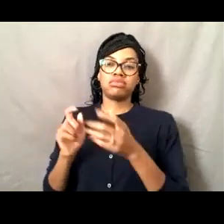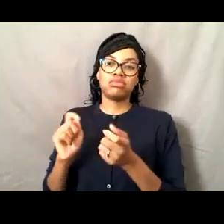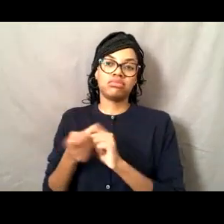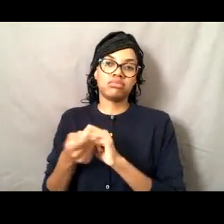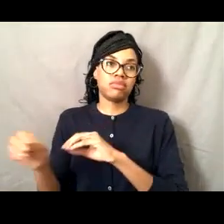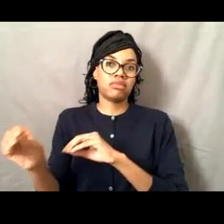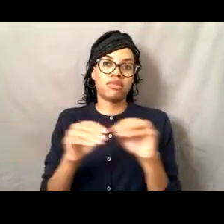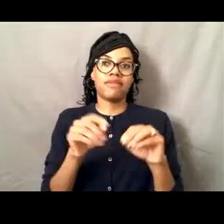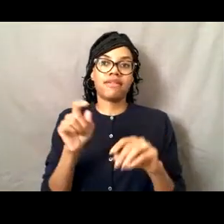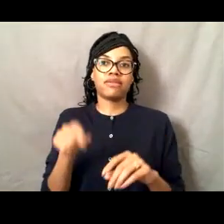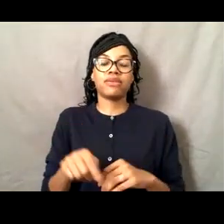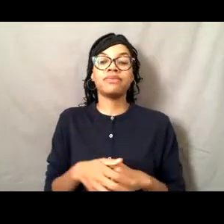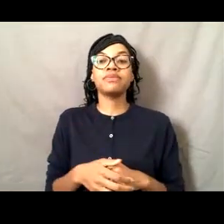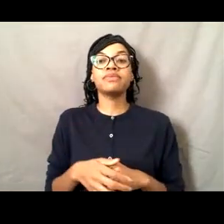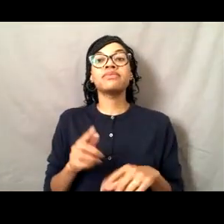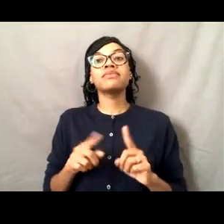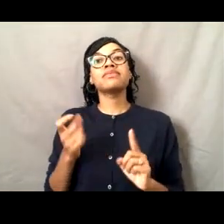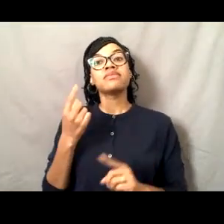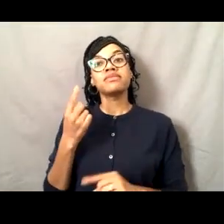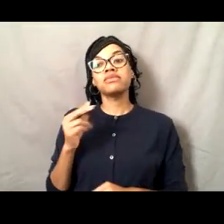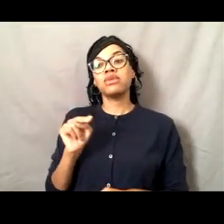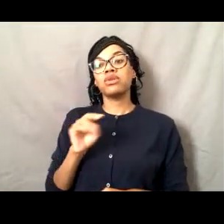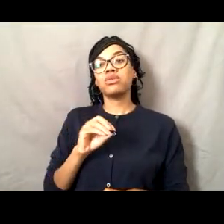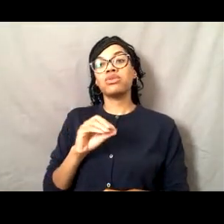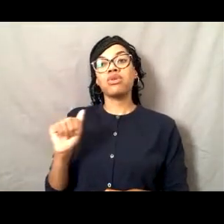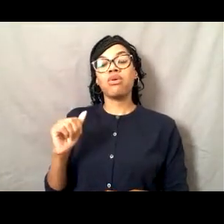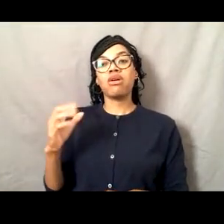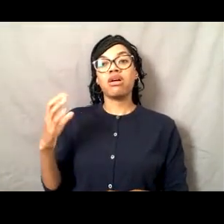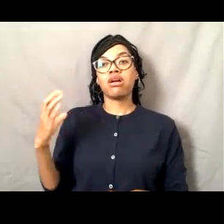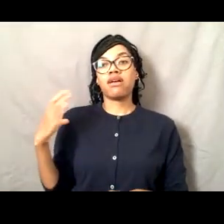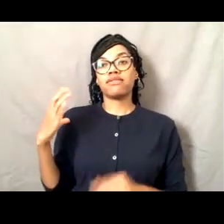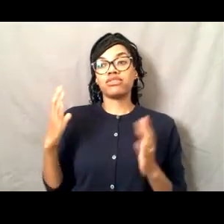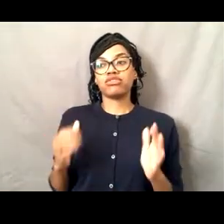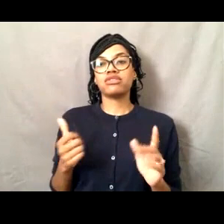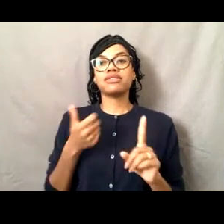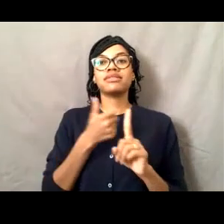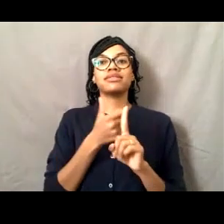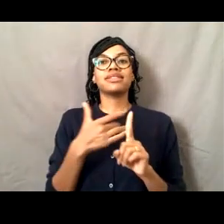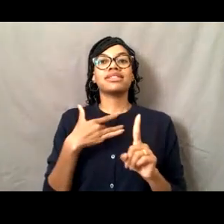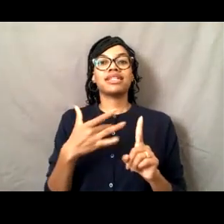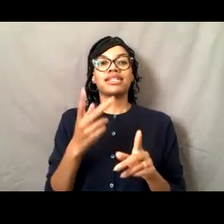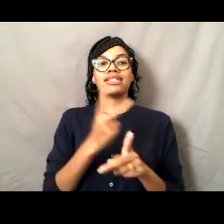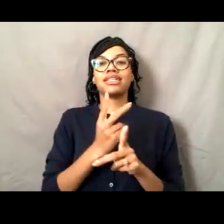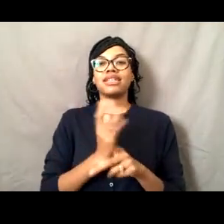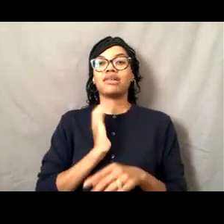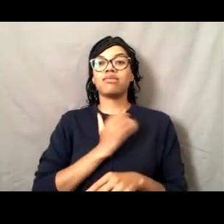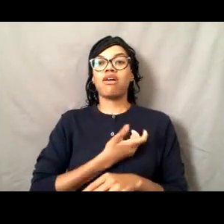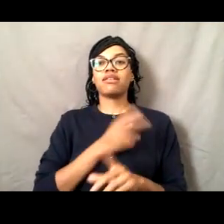keep their assignment preferences up to date in our officer personnel file.